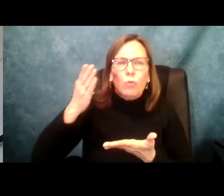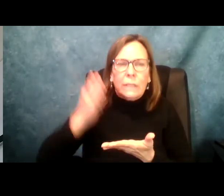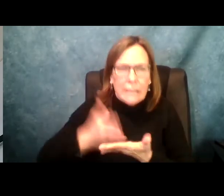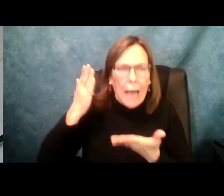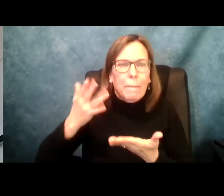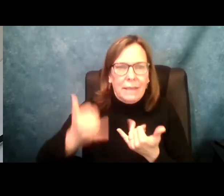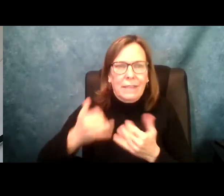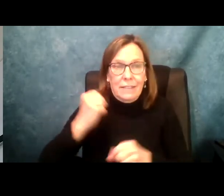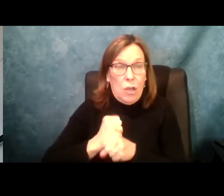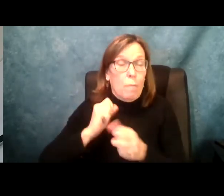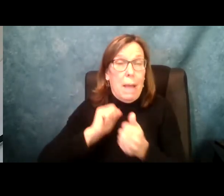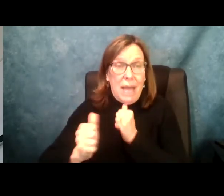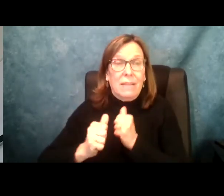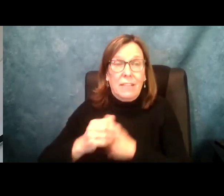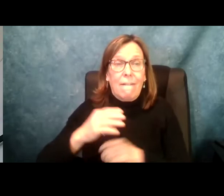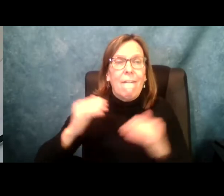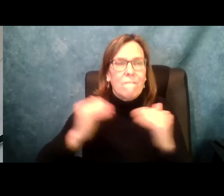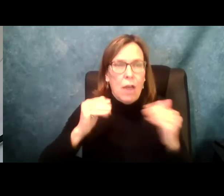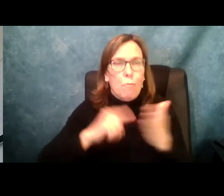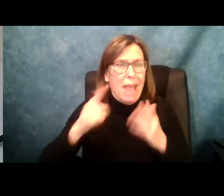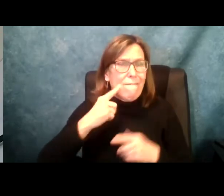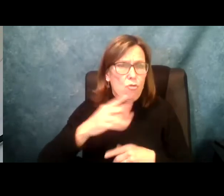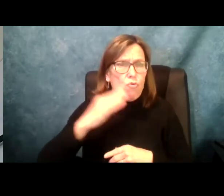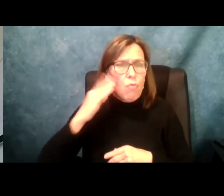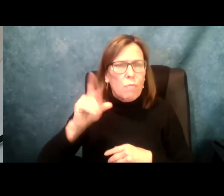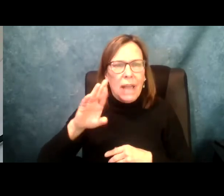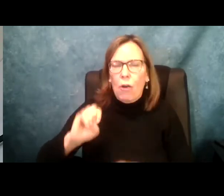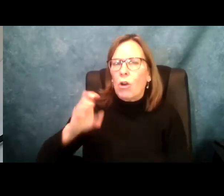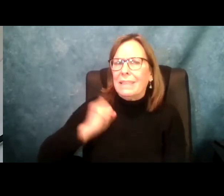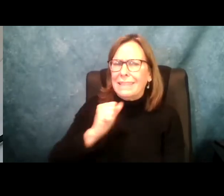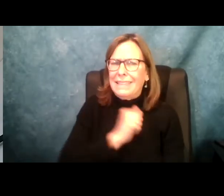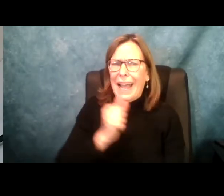other reason than they can't find adequate home care. It is unacceptable. We will stop it this year with fair pay for